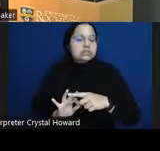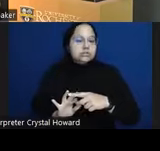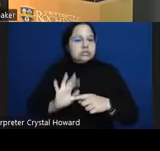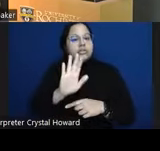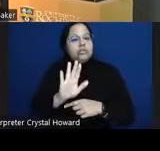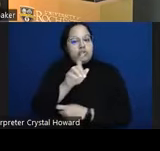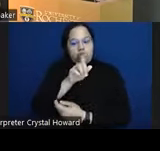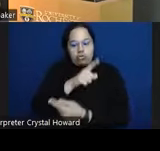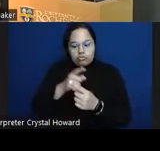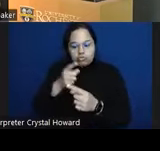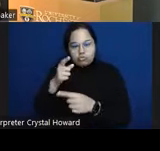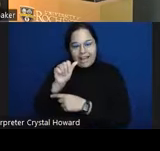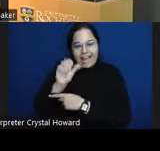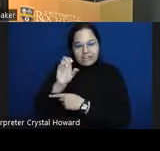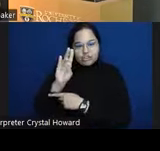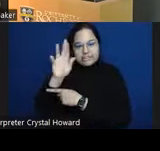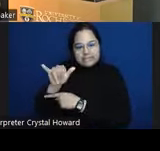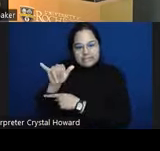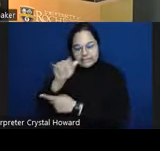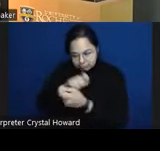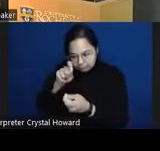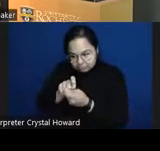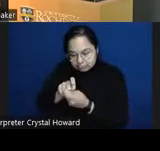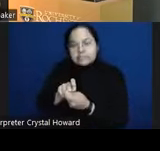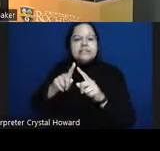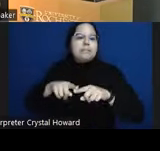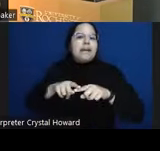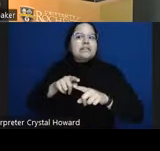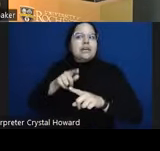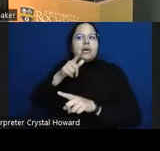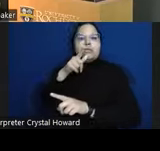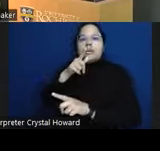very good test to would it make a difference if the base rate Changed by only a little bit maybe